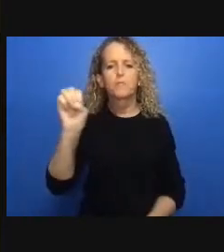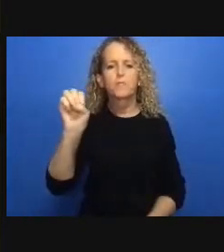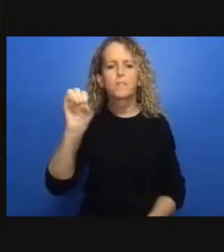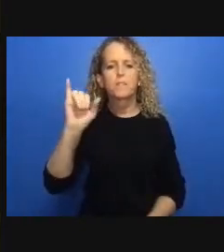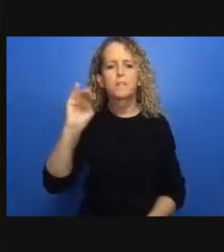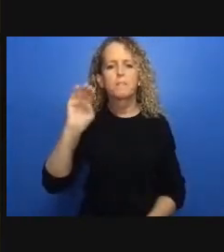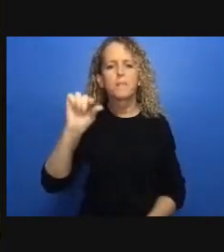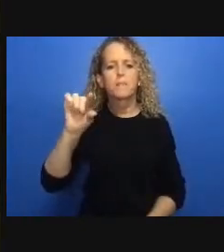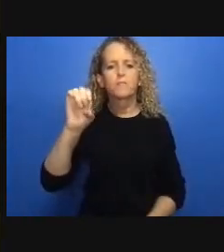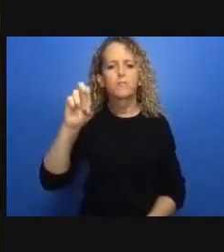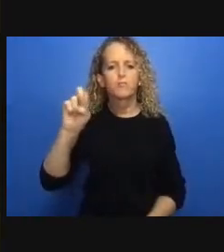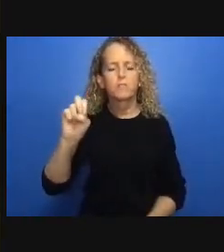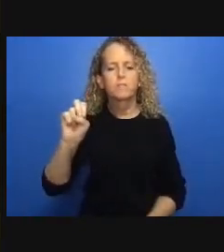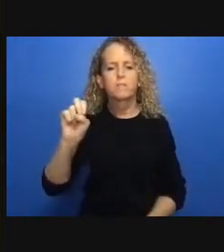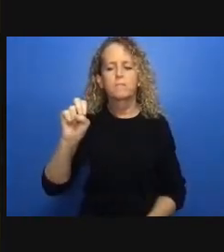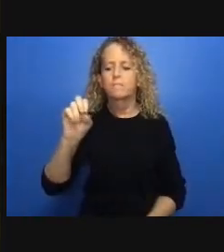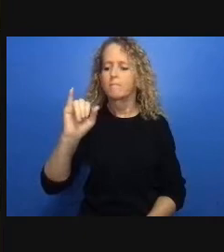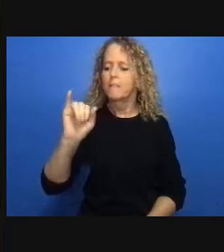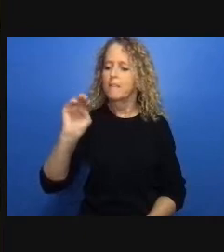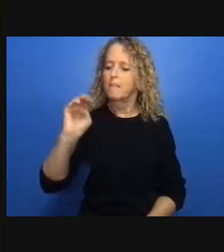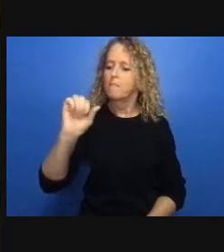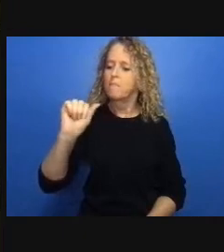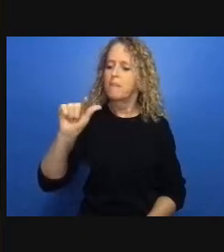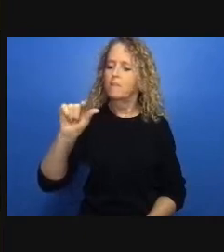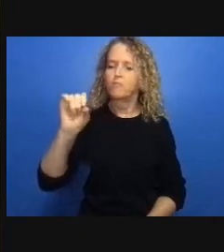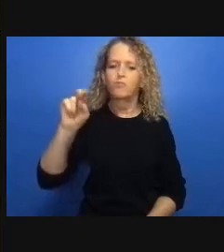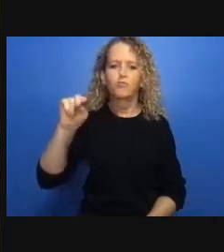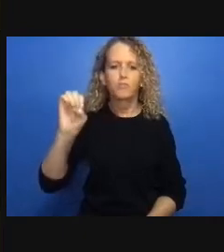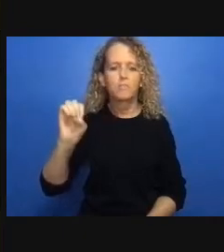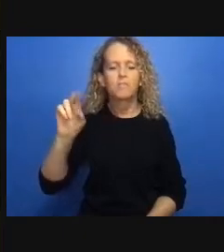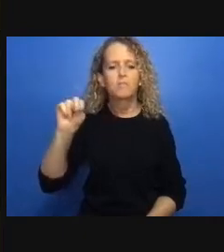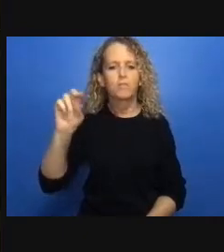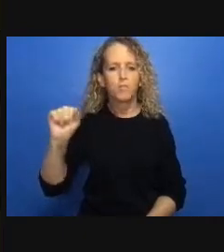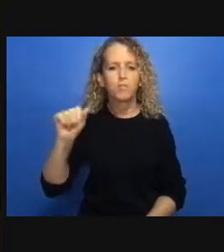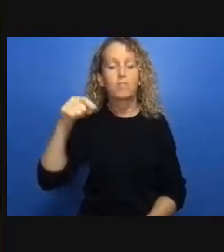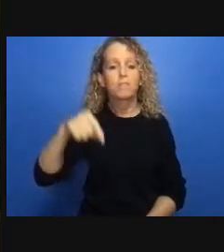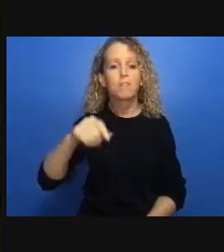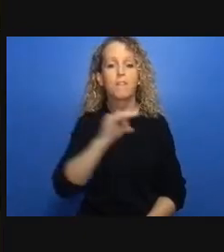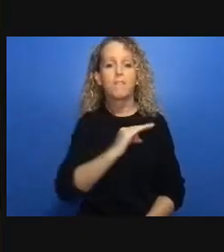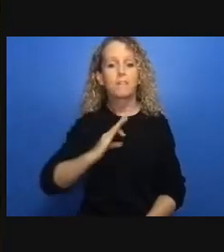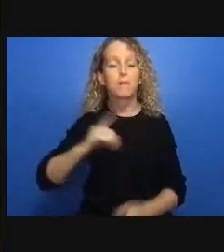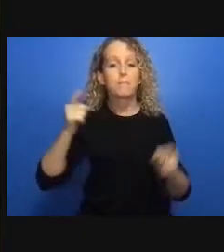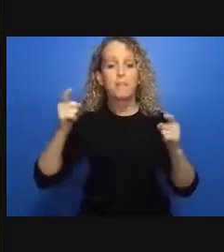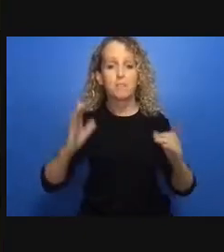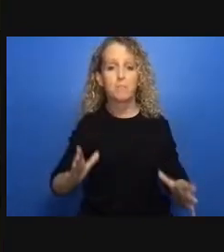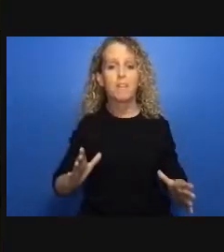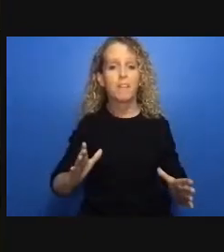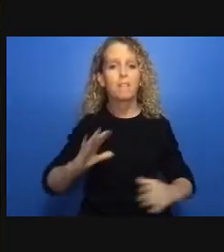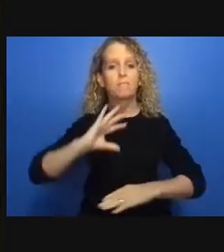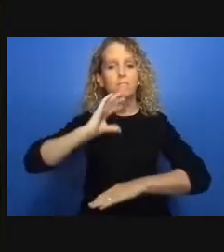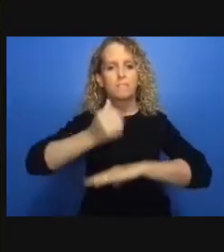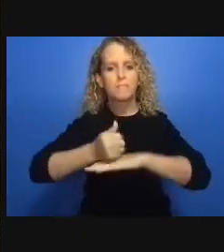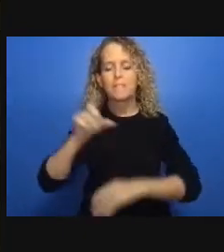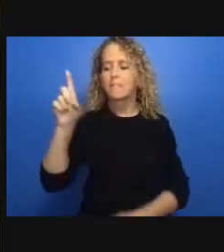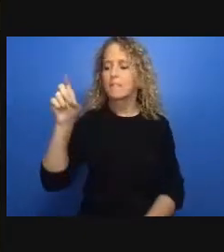so the project basically is focused on an inquiry into the Nova Scotia's responses to